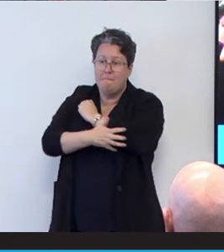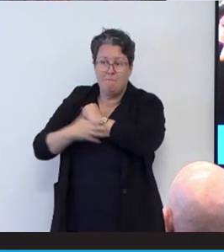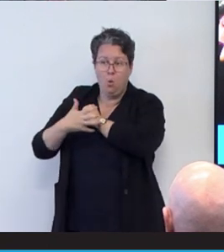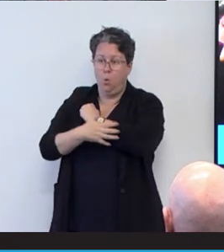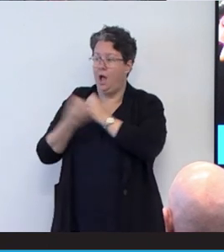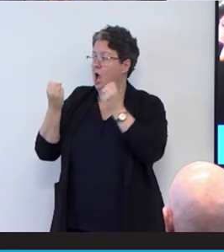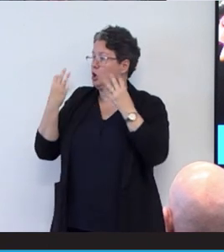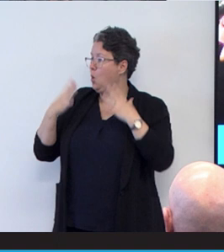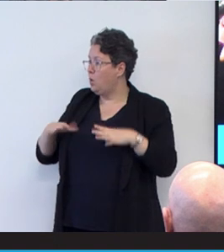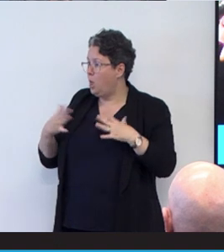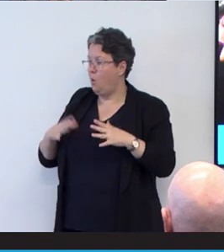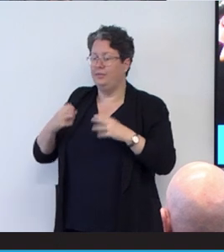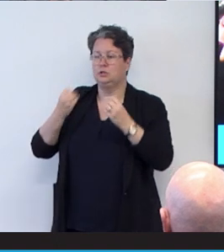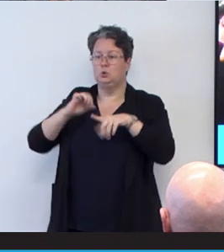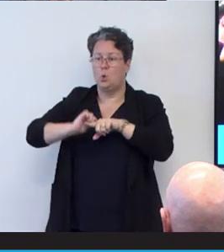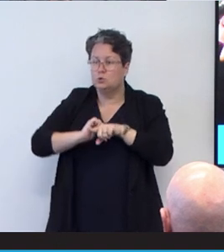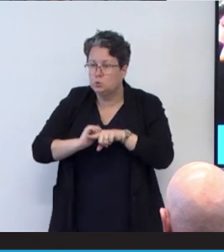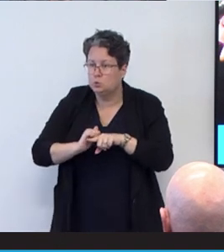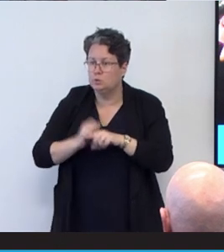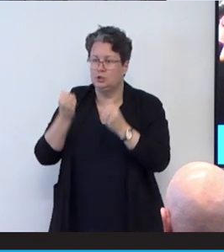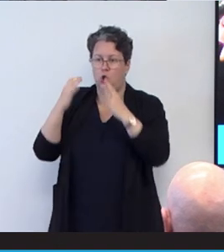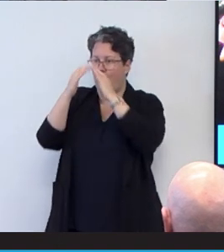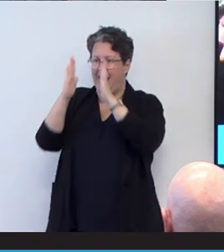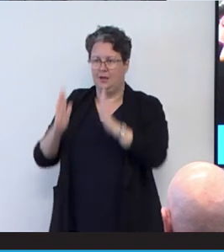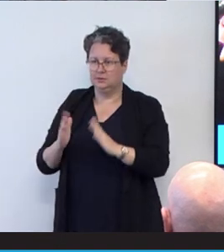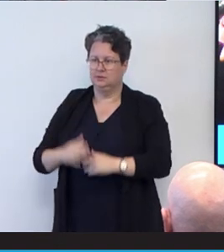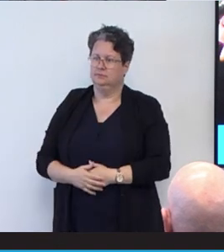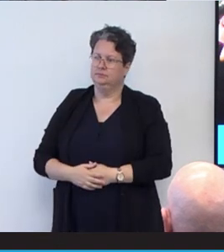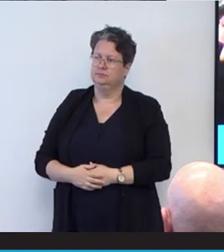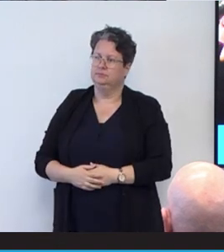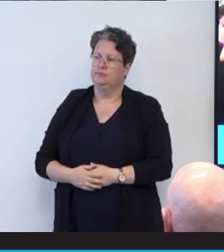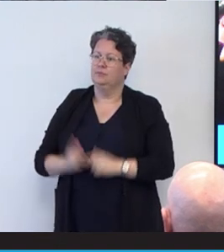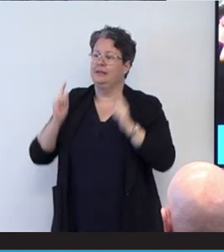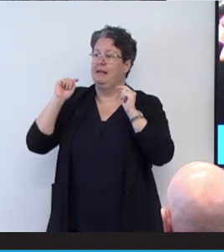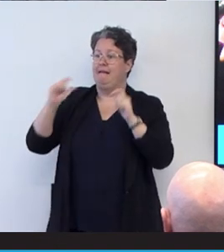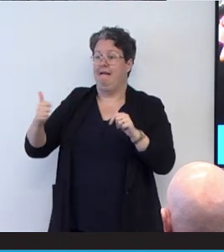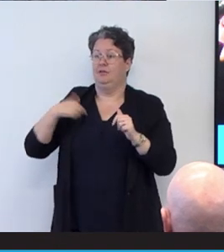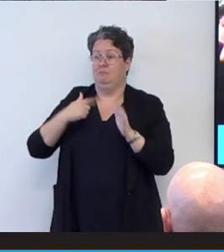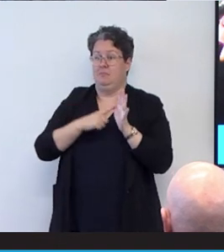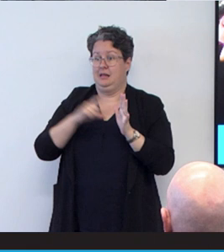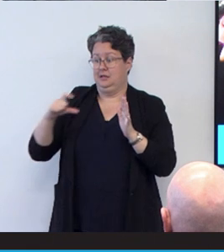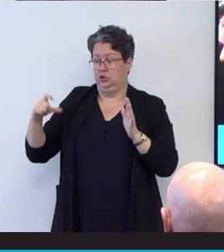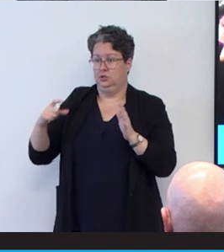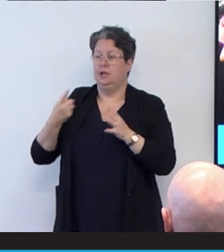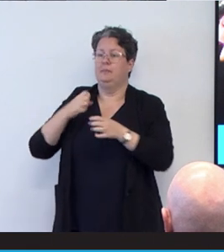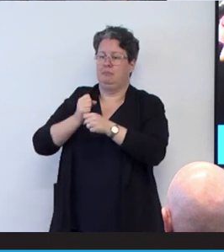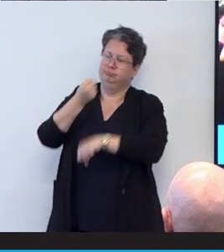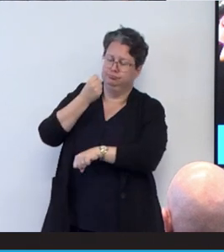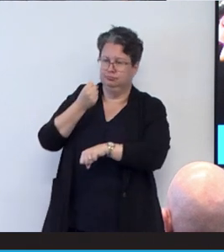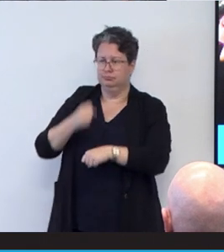or shoes or a house. And after I had this injury, which caused a spinal cord injury,